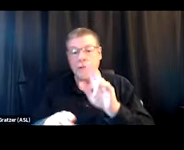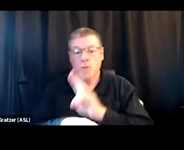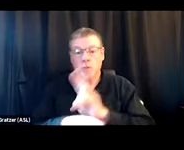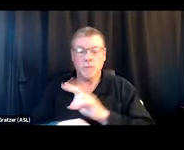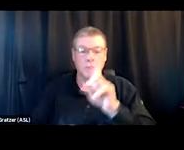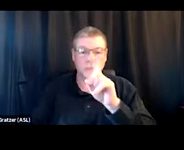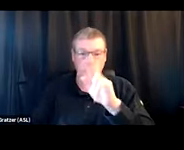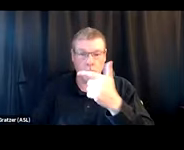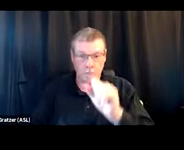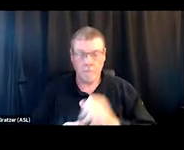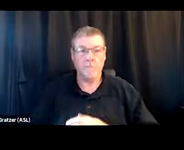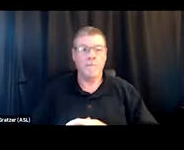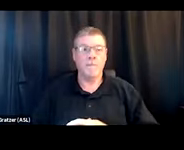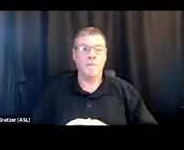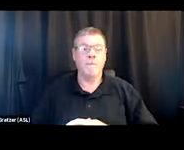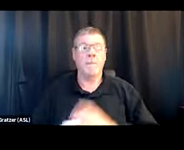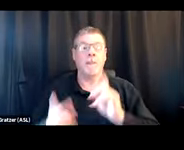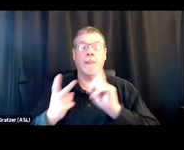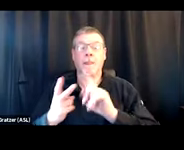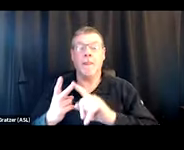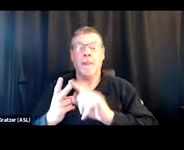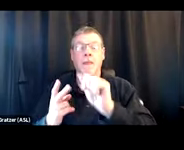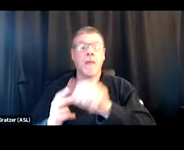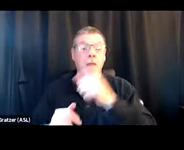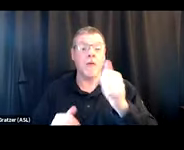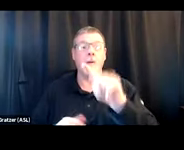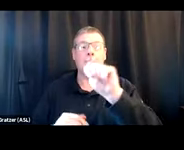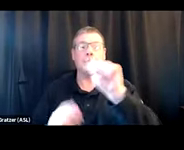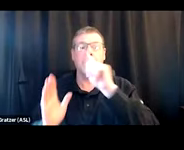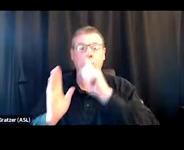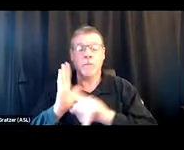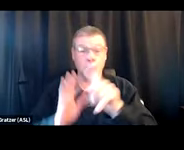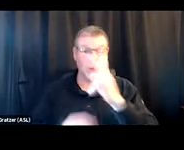The other piece is bathroom check protocols. If you see someone go into your restroom